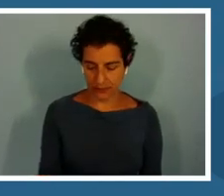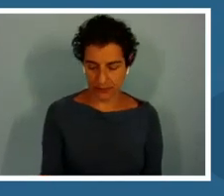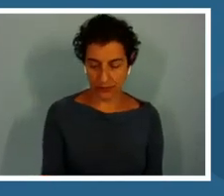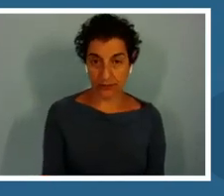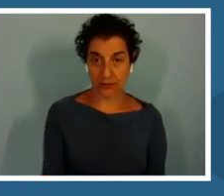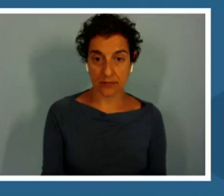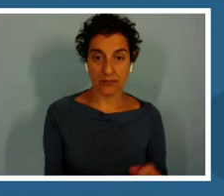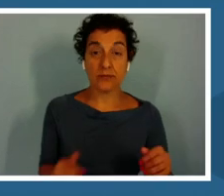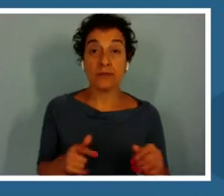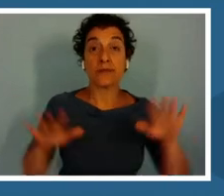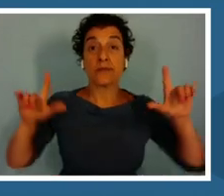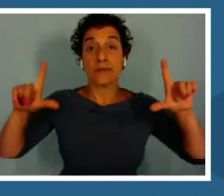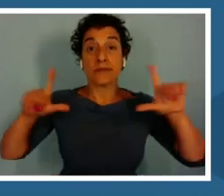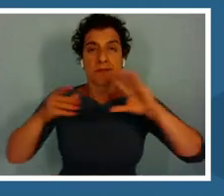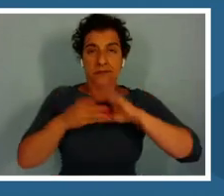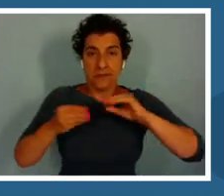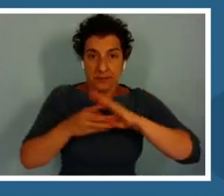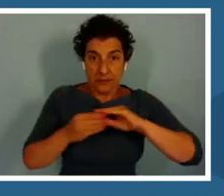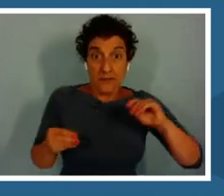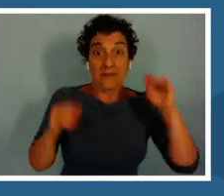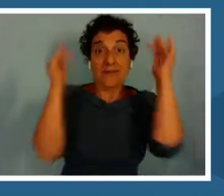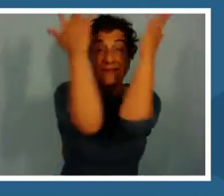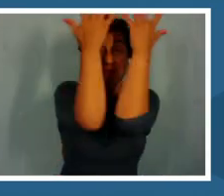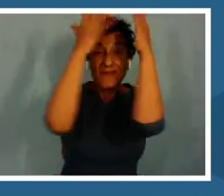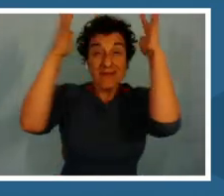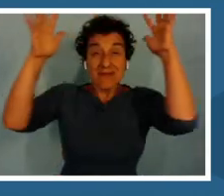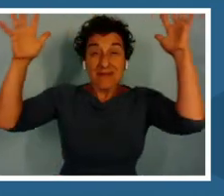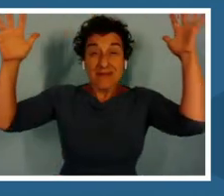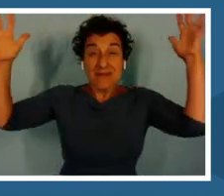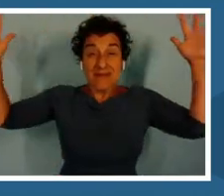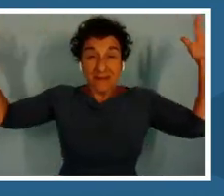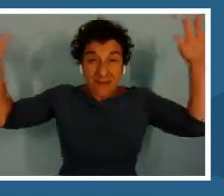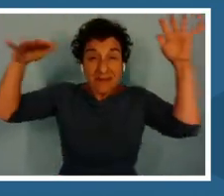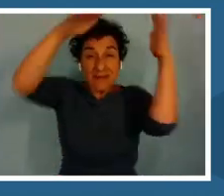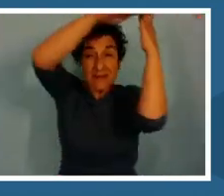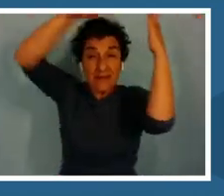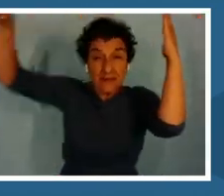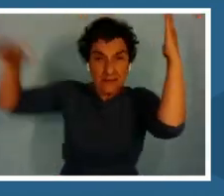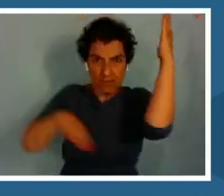Under the lush canopy of a tropical rain forest, a constant game of survival is being